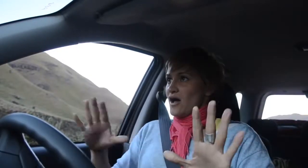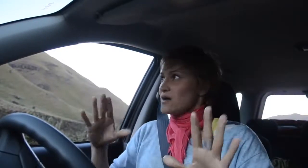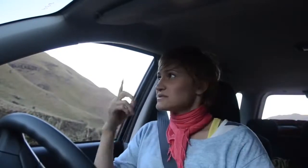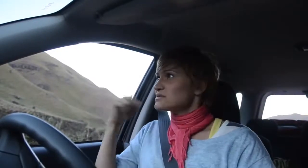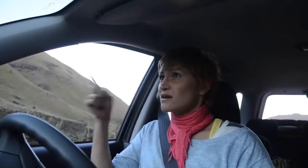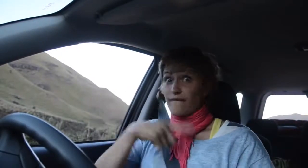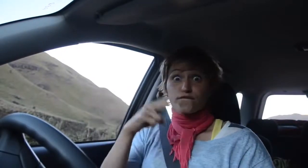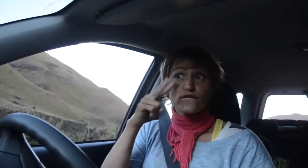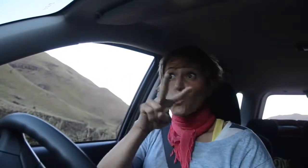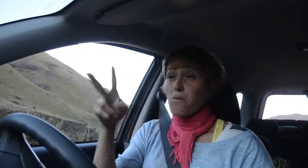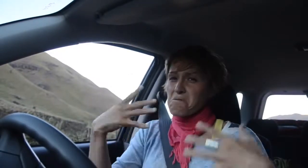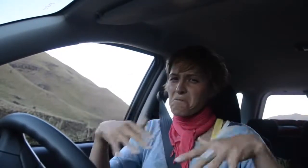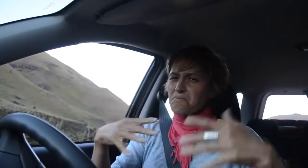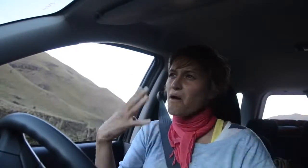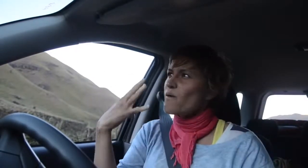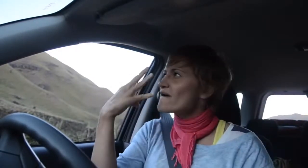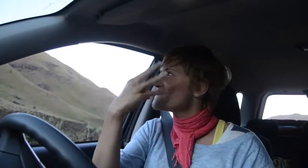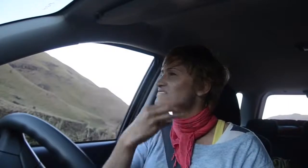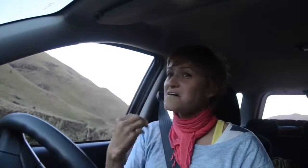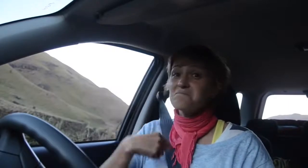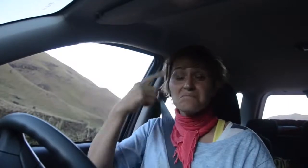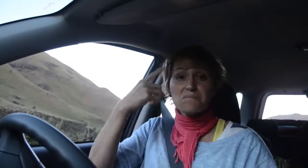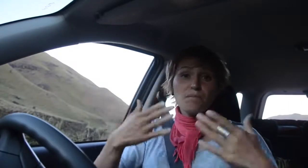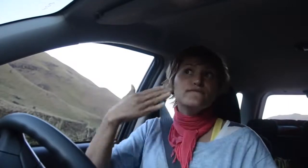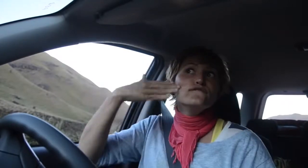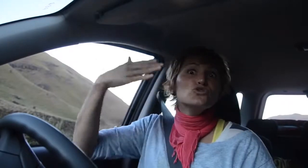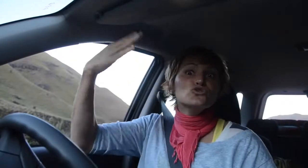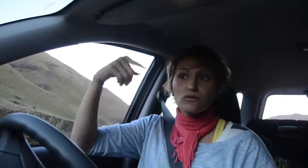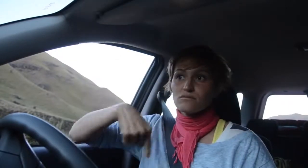of the vehicle would be smashed. The view here is beautiful.